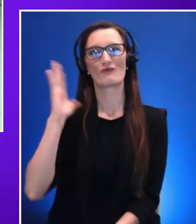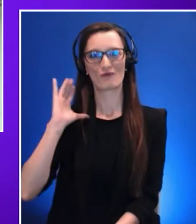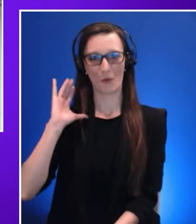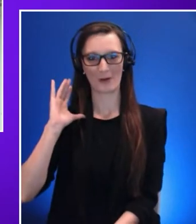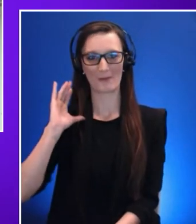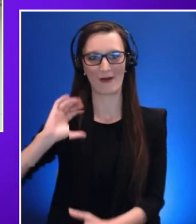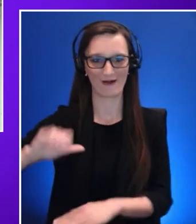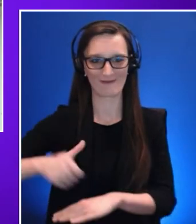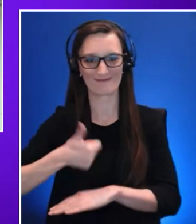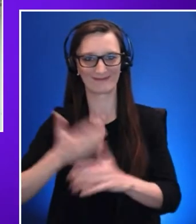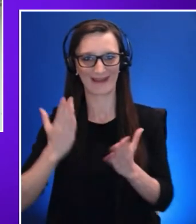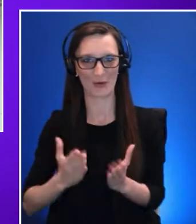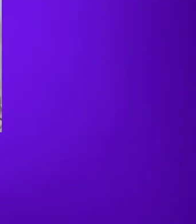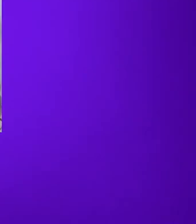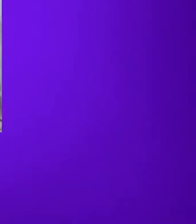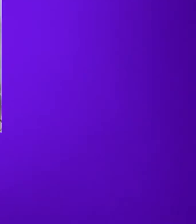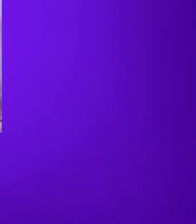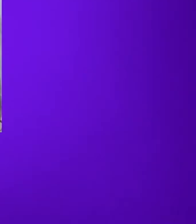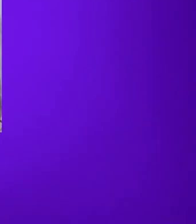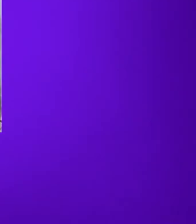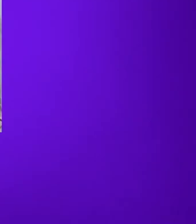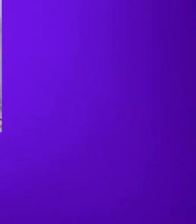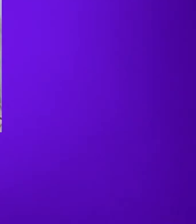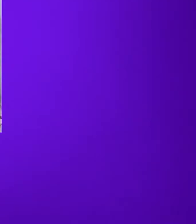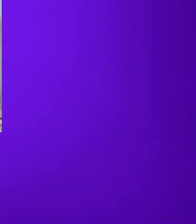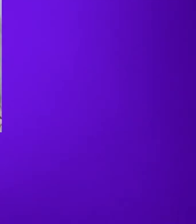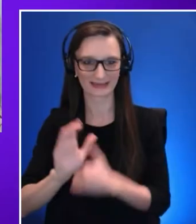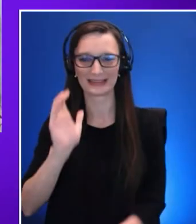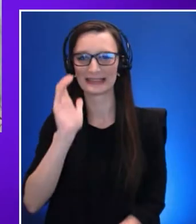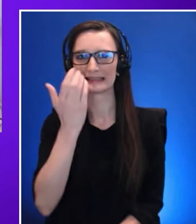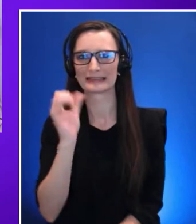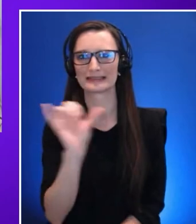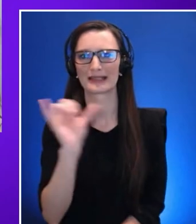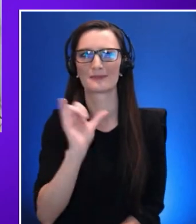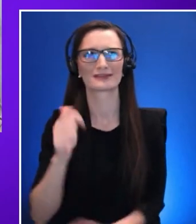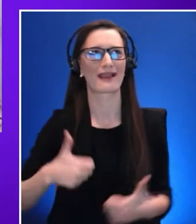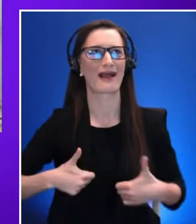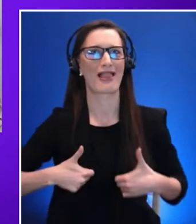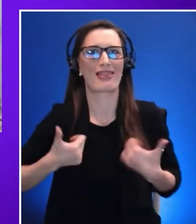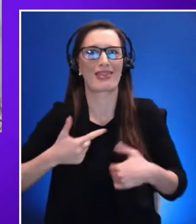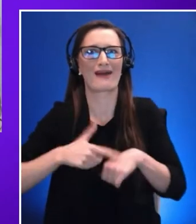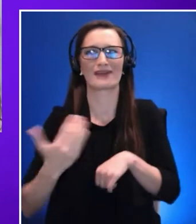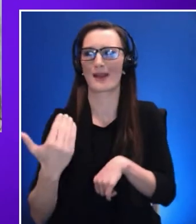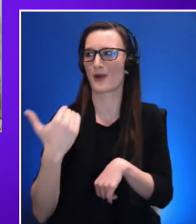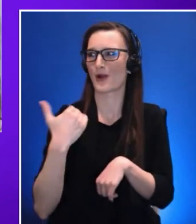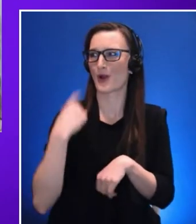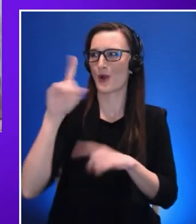when professor Shiri Azenkot of cornell tech contacted me to propose a small gathering of